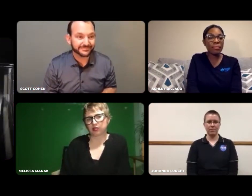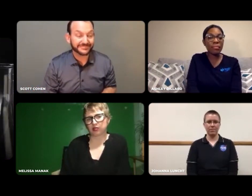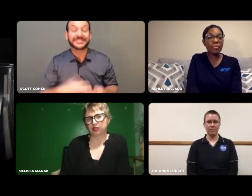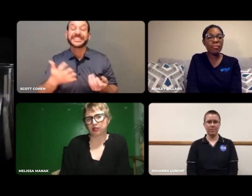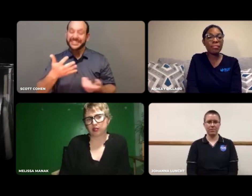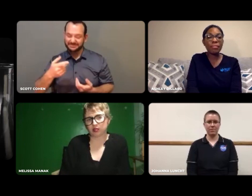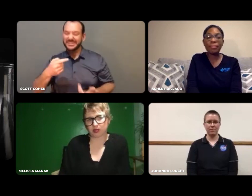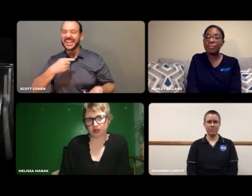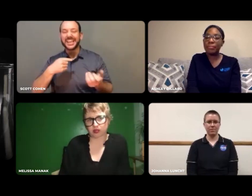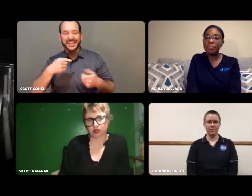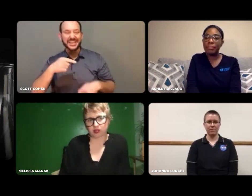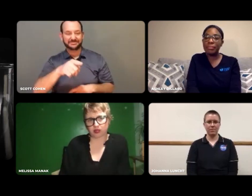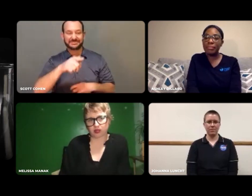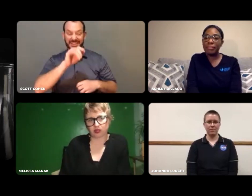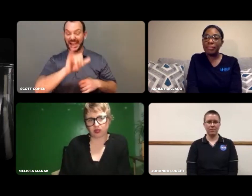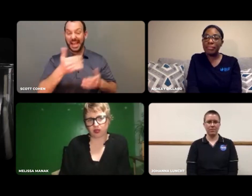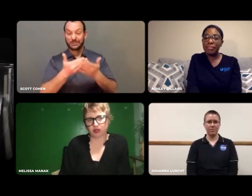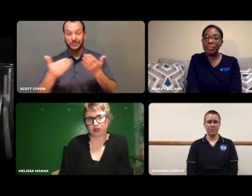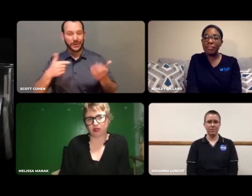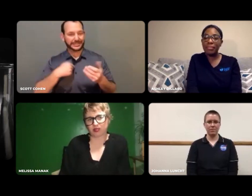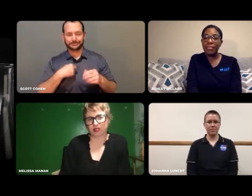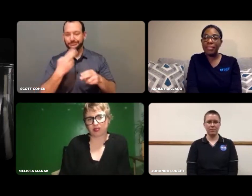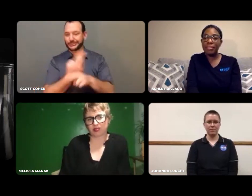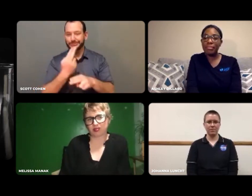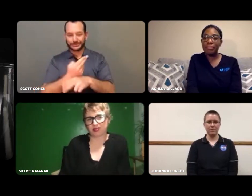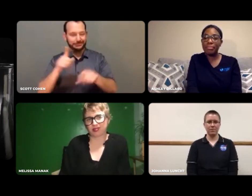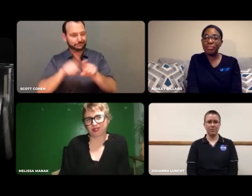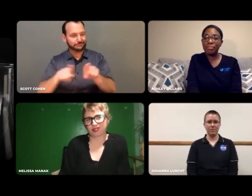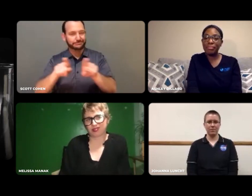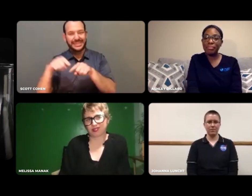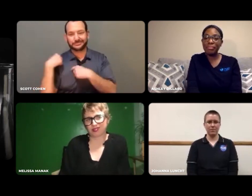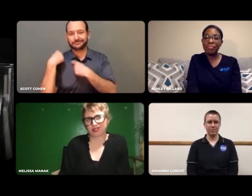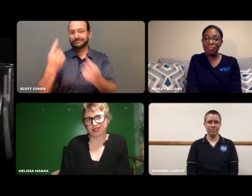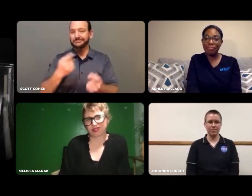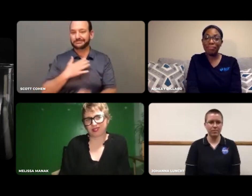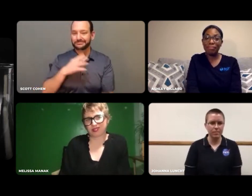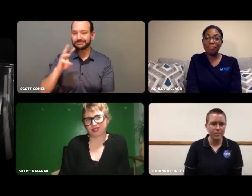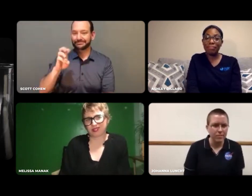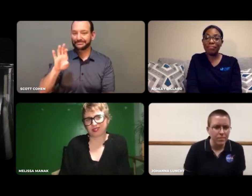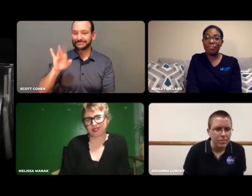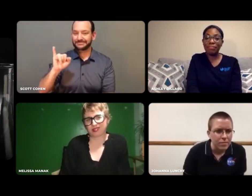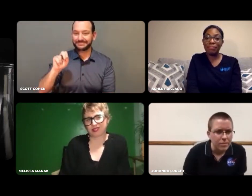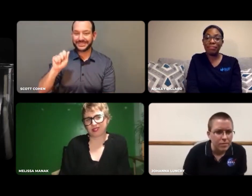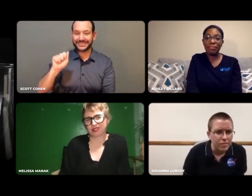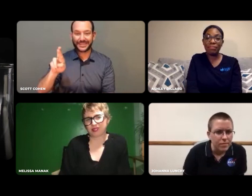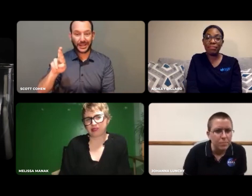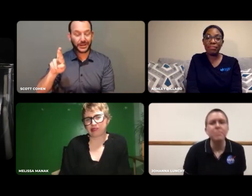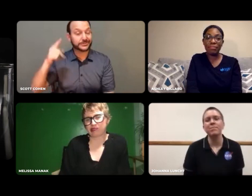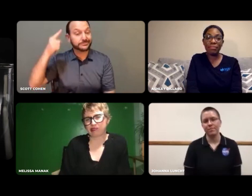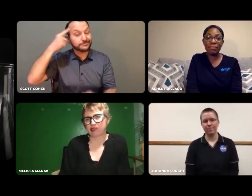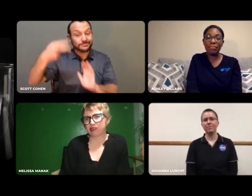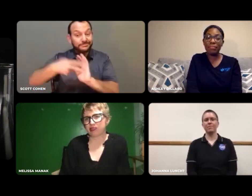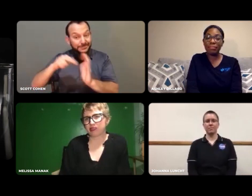This slide has other resources I use to prepare for my webinars.